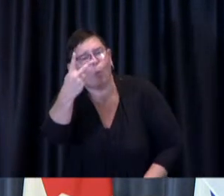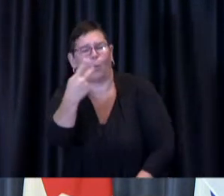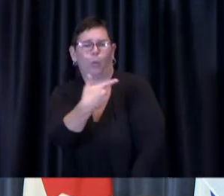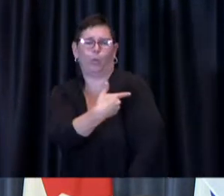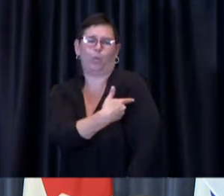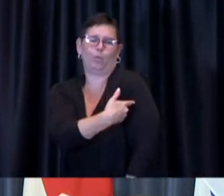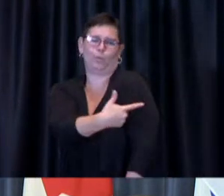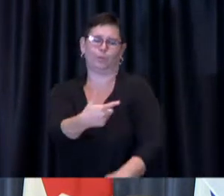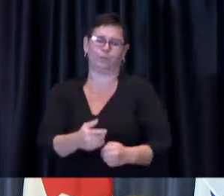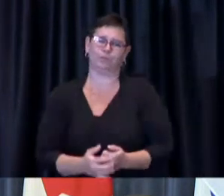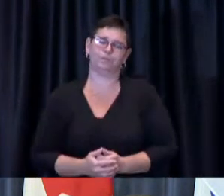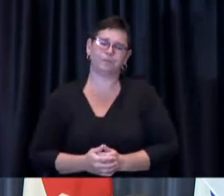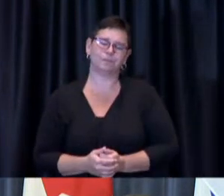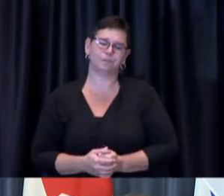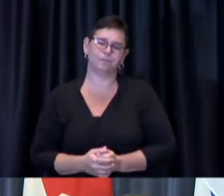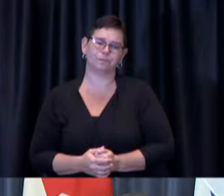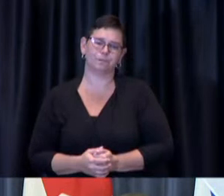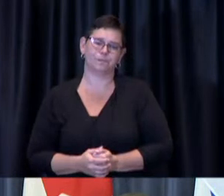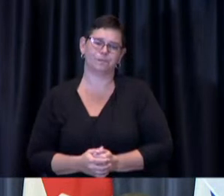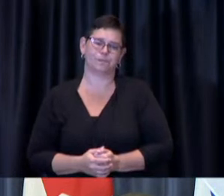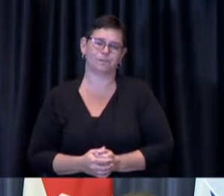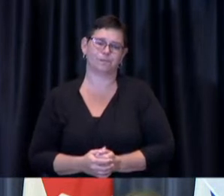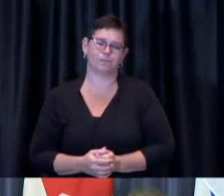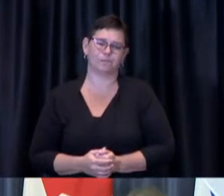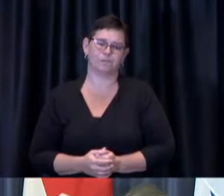So if you've decided to watch from the sidelines for a while,